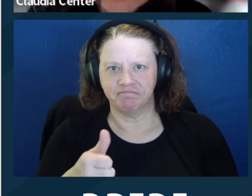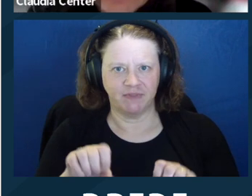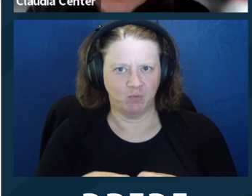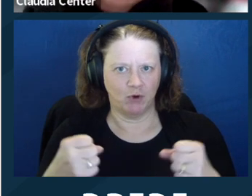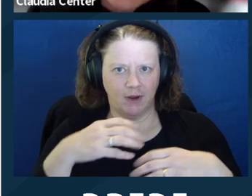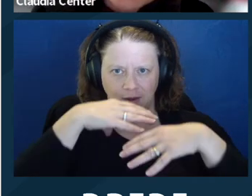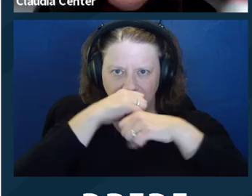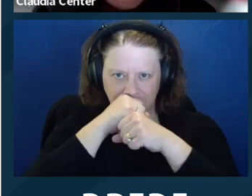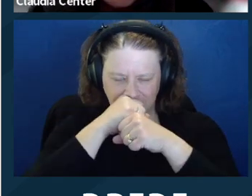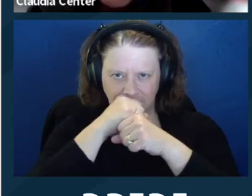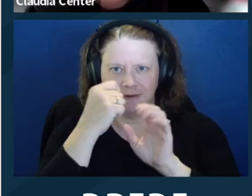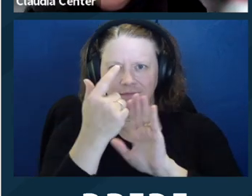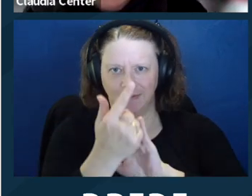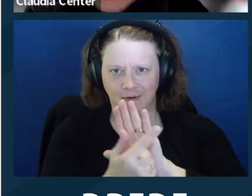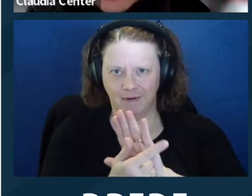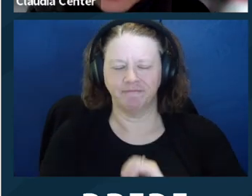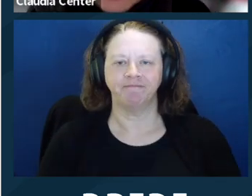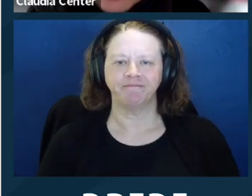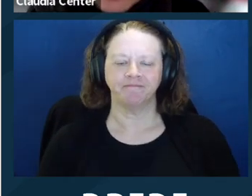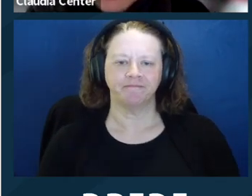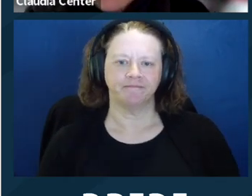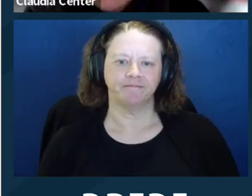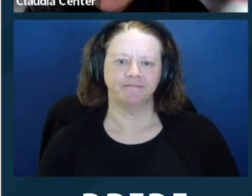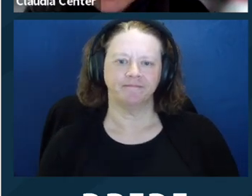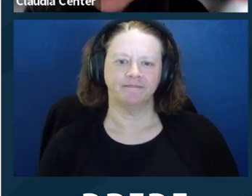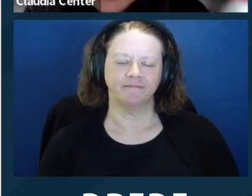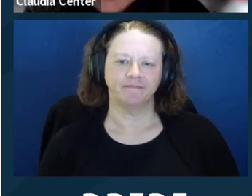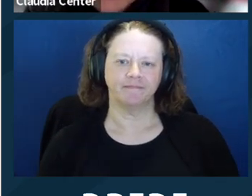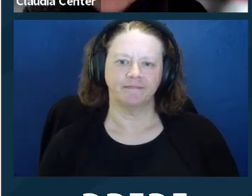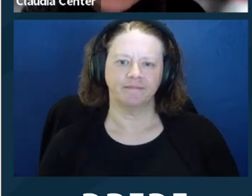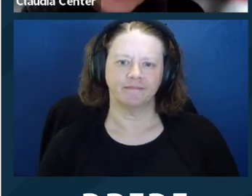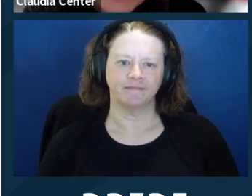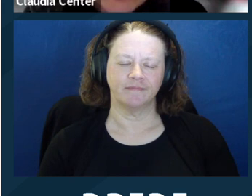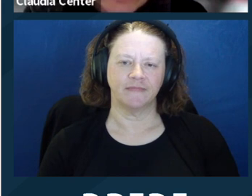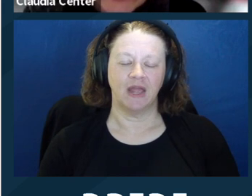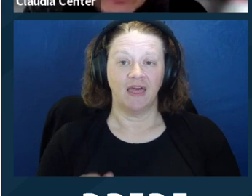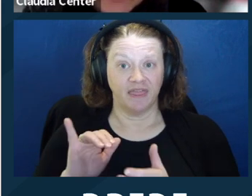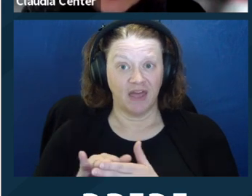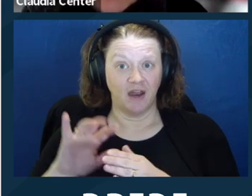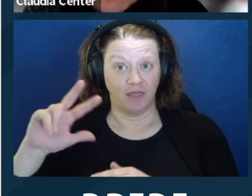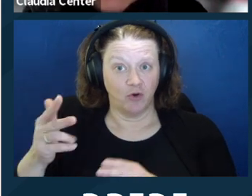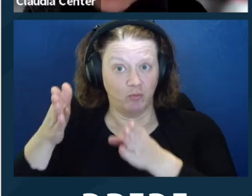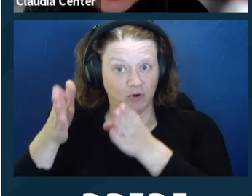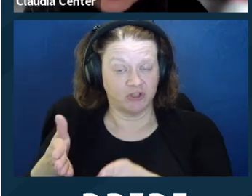client's ability to refuse disclosure. So if you look at these rules, you know, furthering